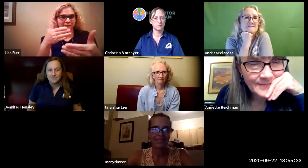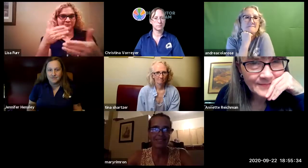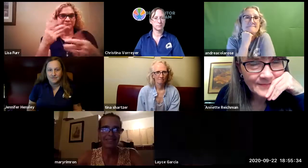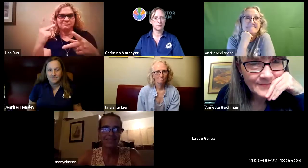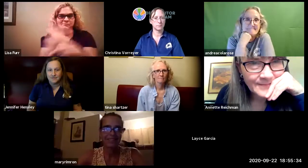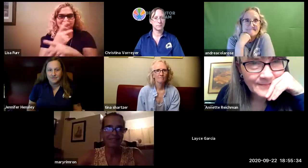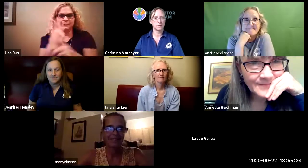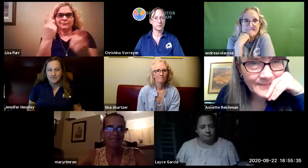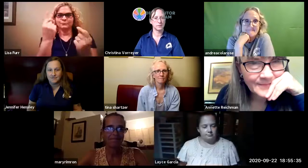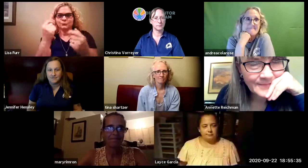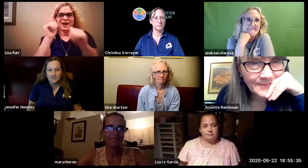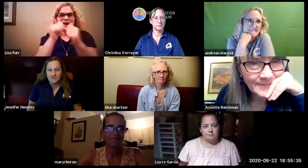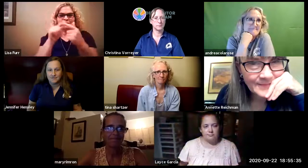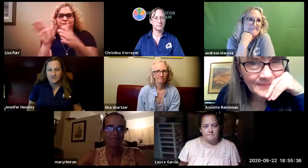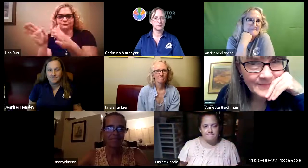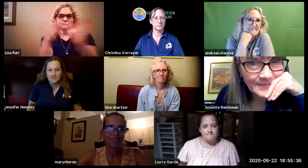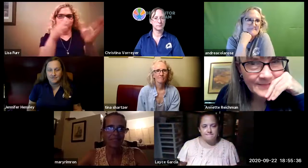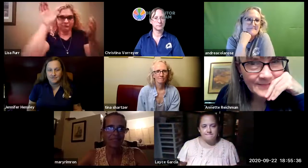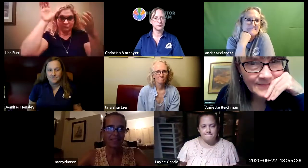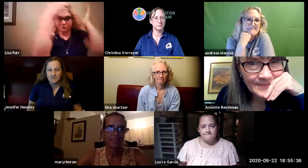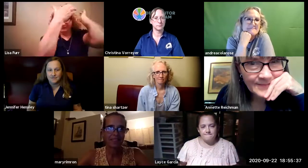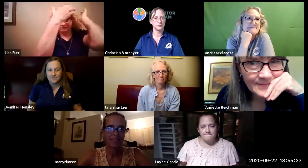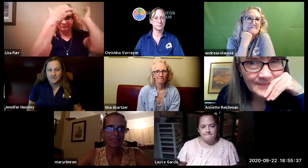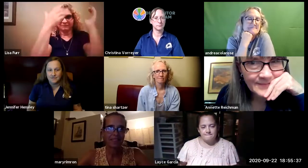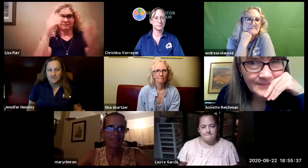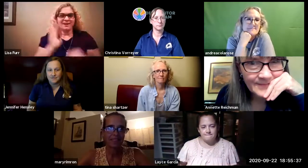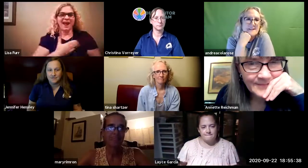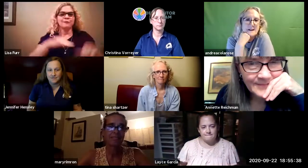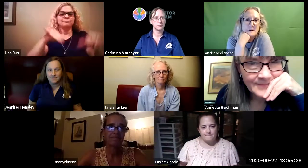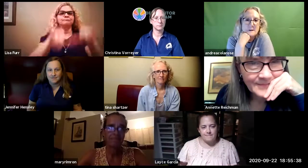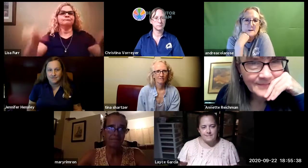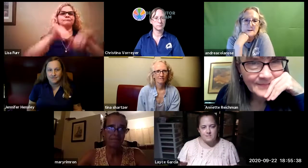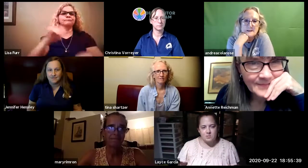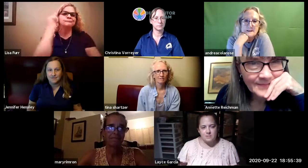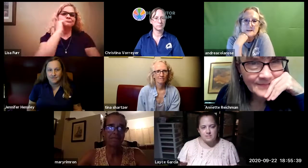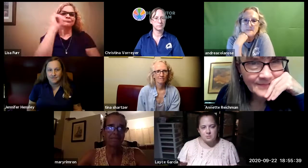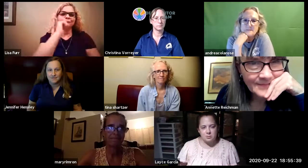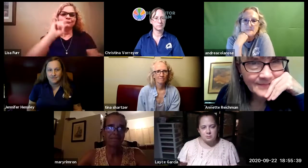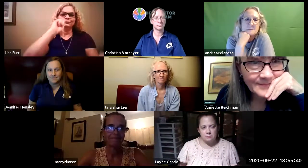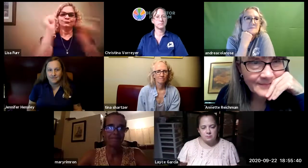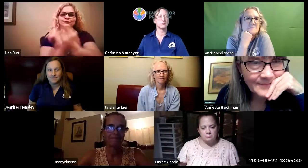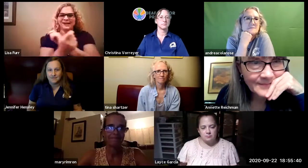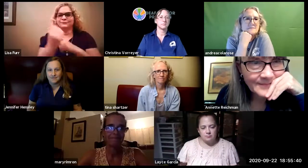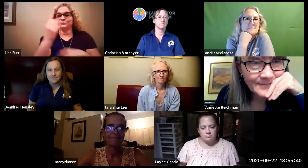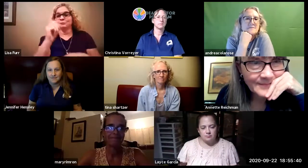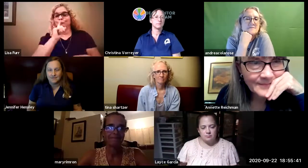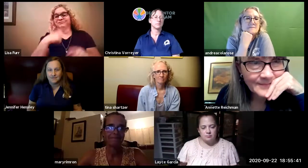challenges and we've had to figure out how to think outside of the box